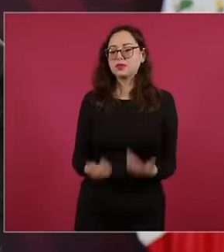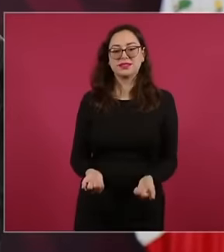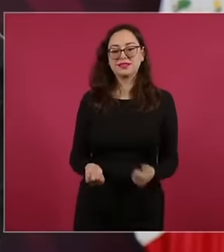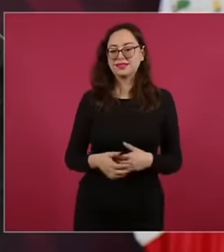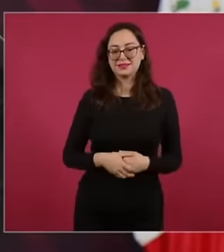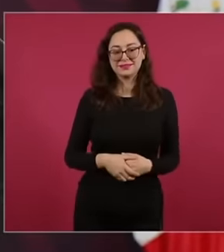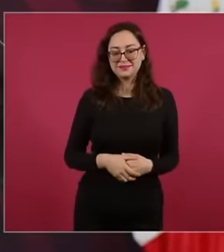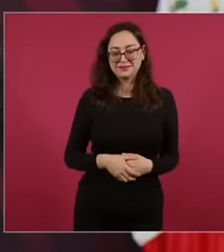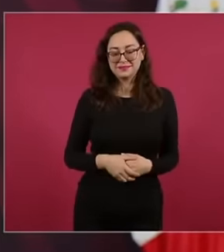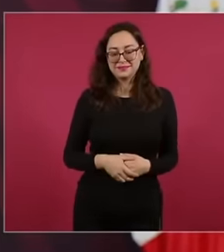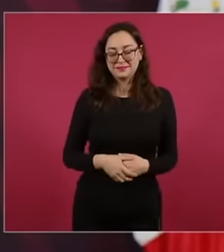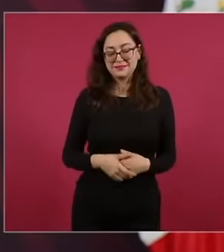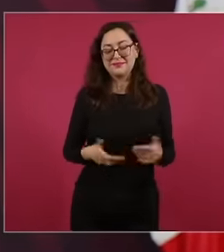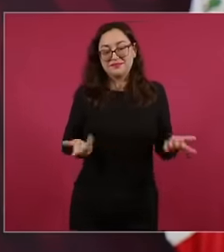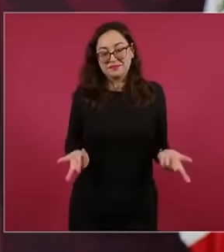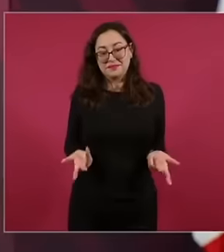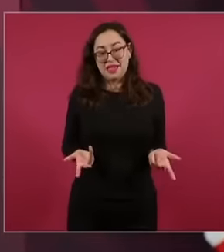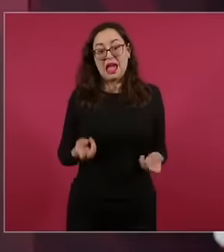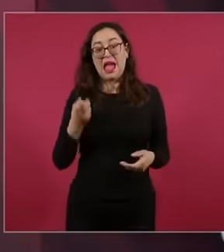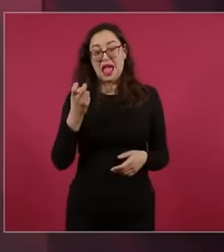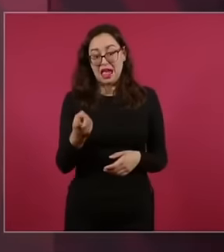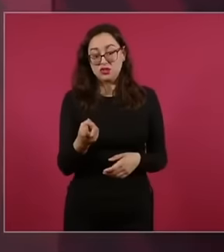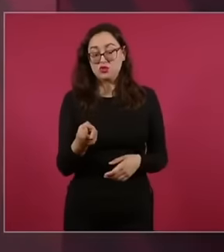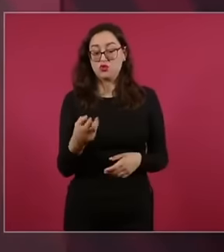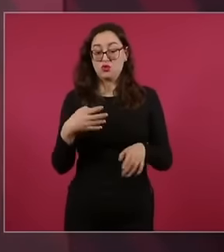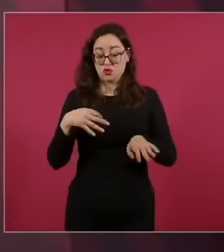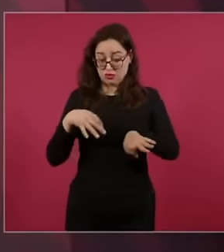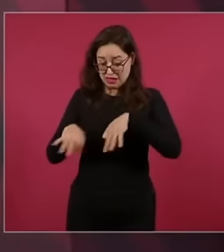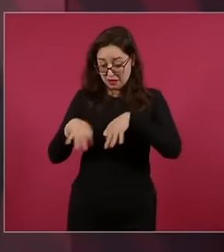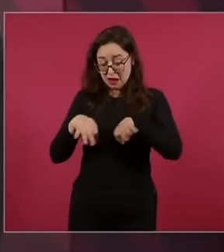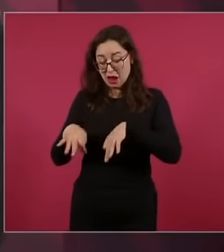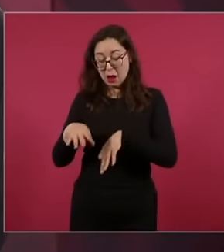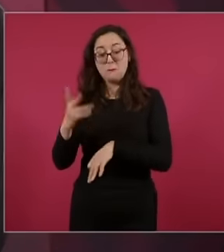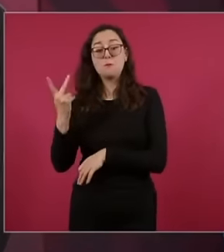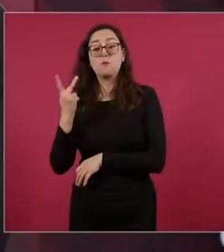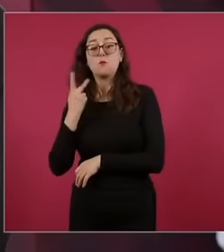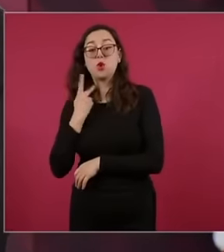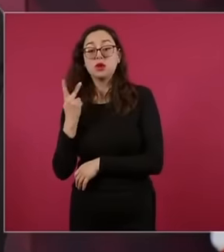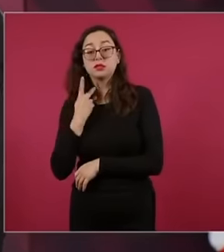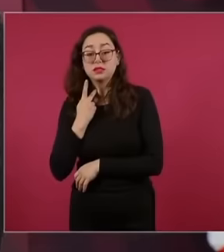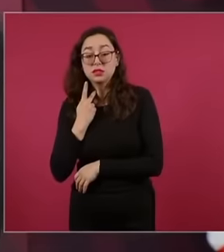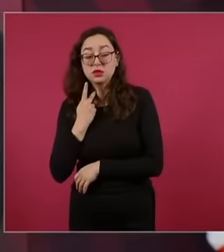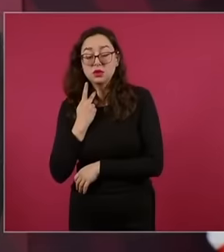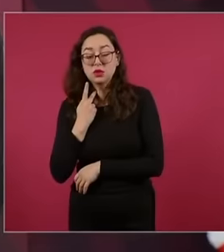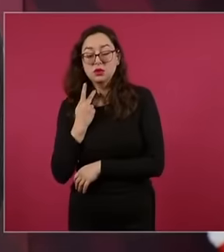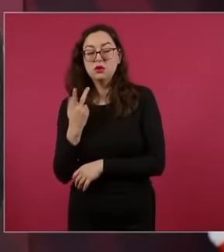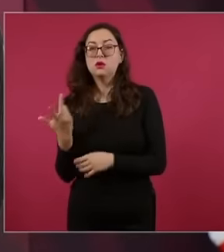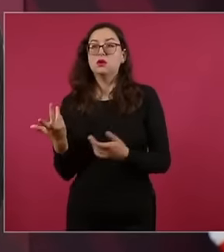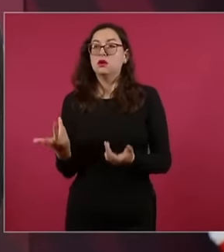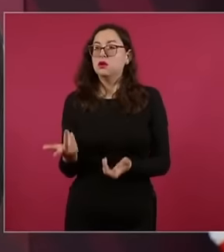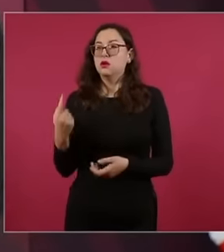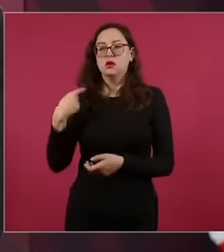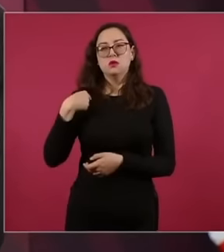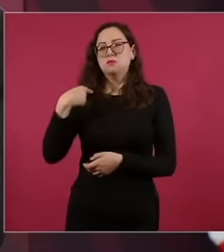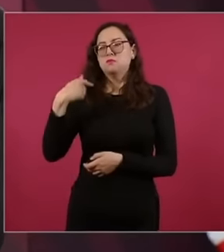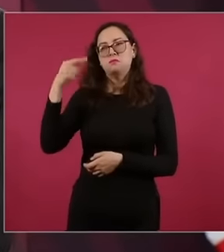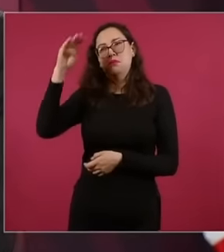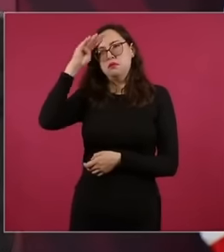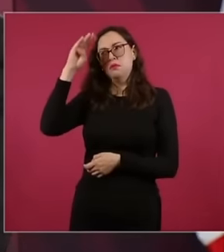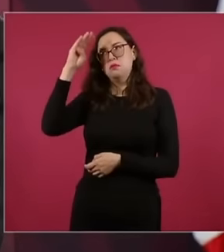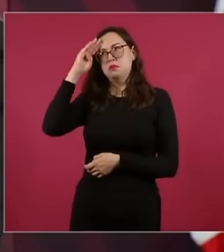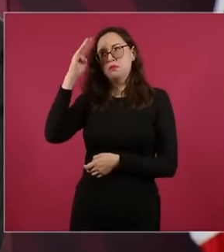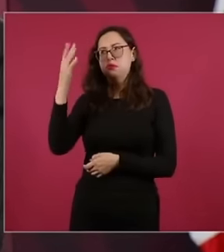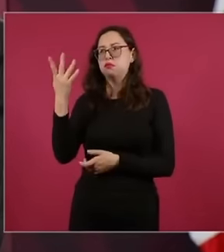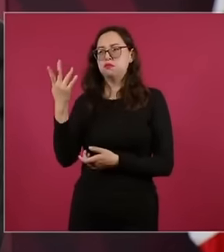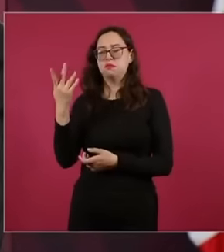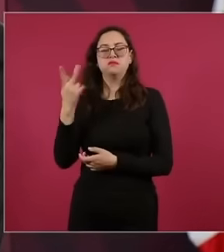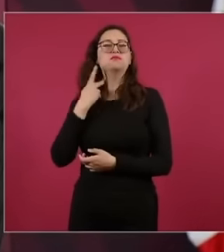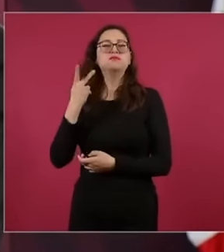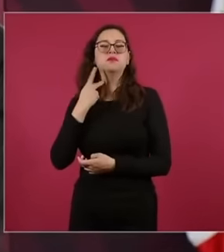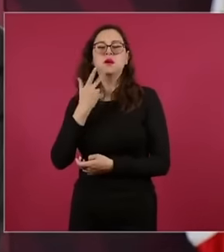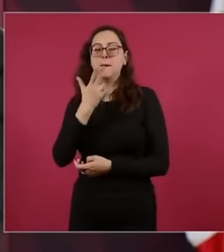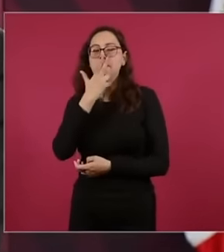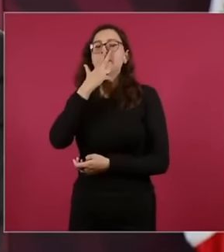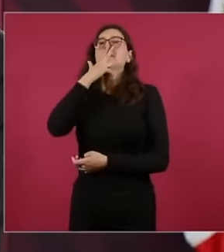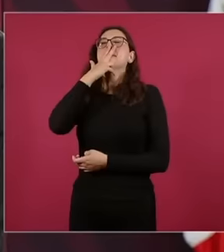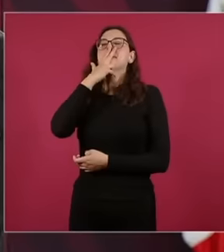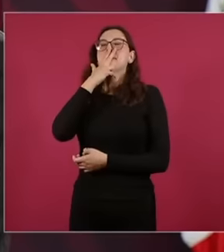I always defend the profession of the politician because they think it is anything